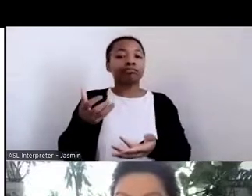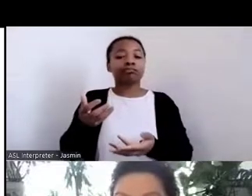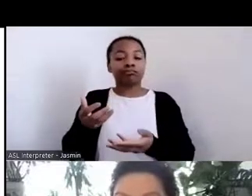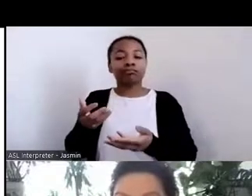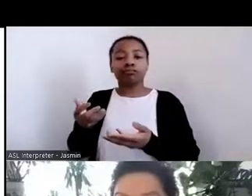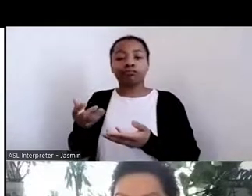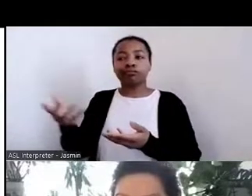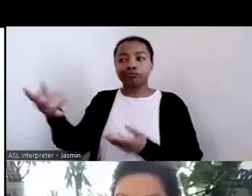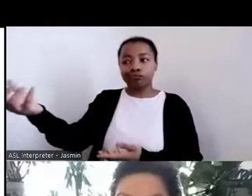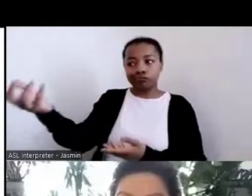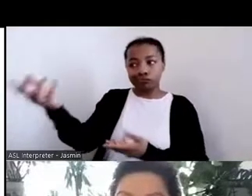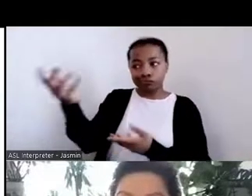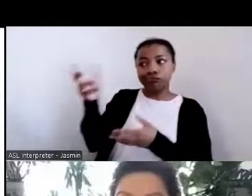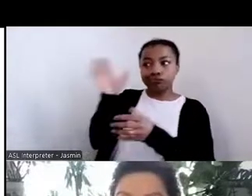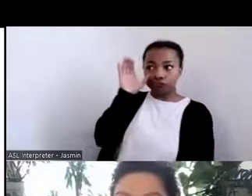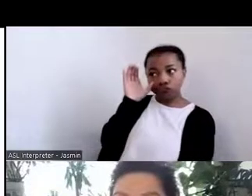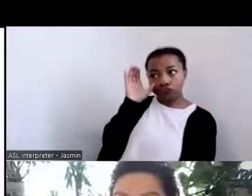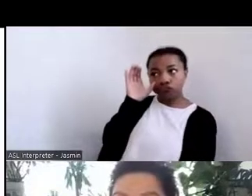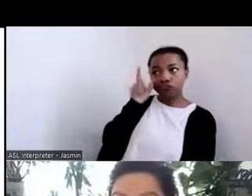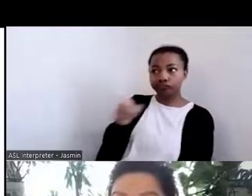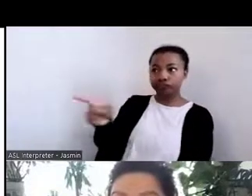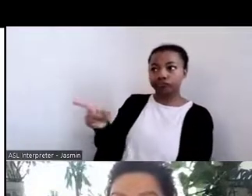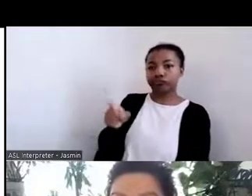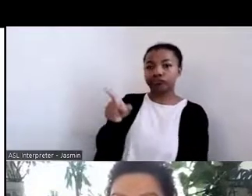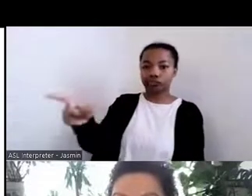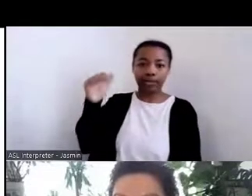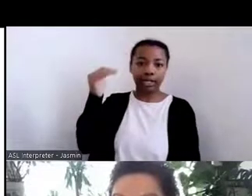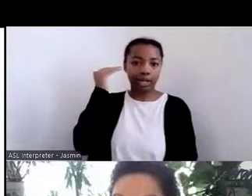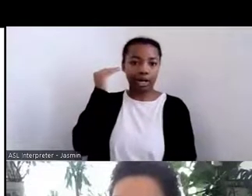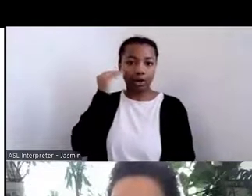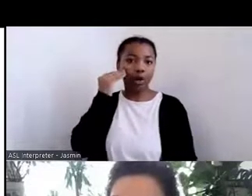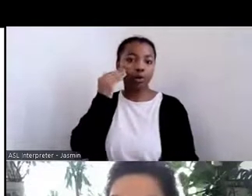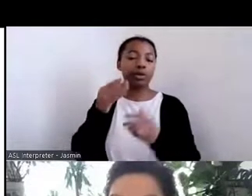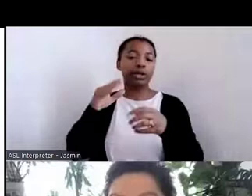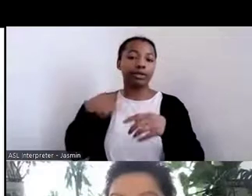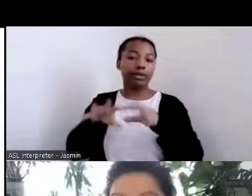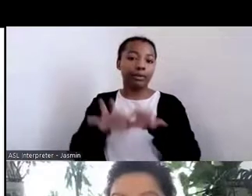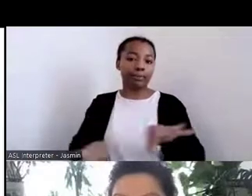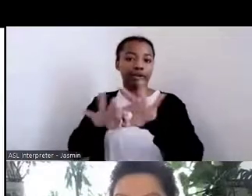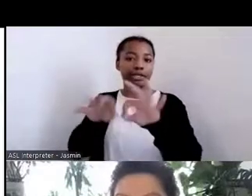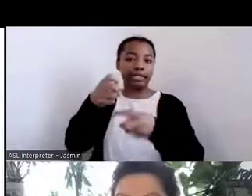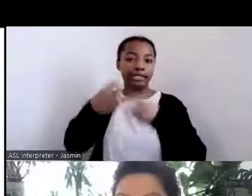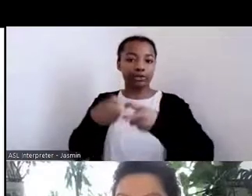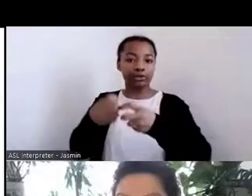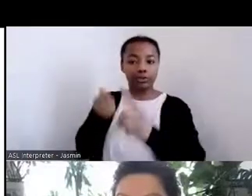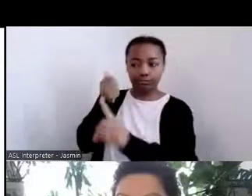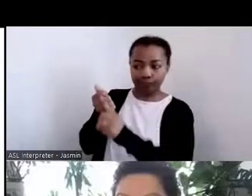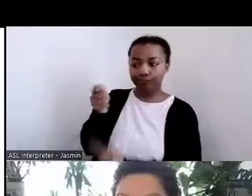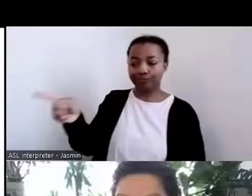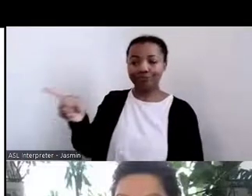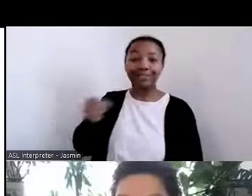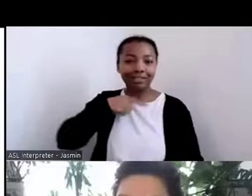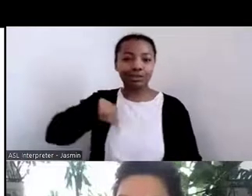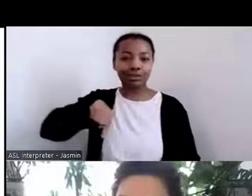about these critical issues, but also knowing that we're the ones who hold the solutions and strategies that is much needed